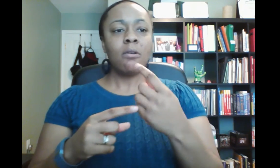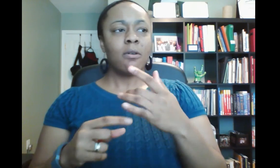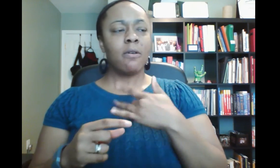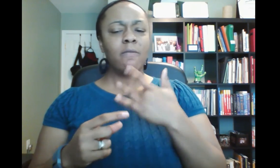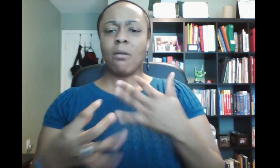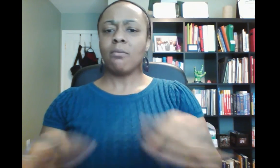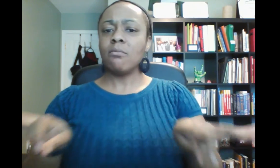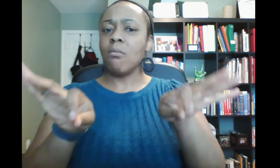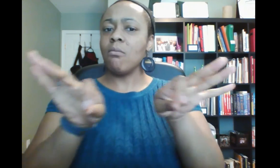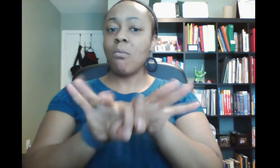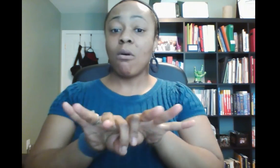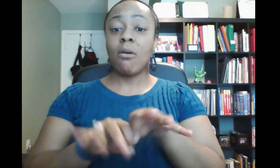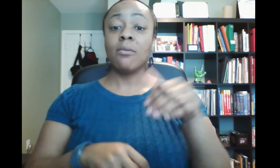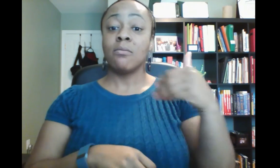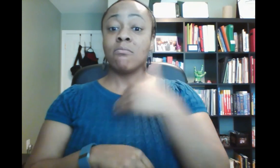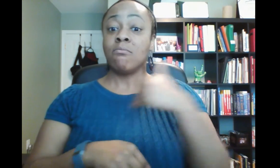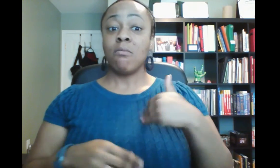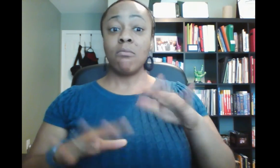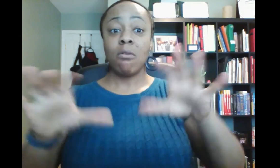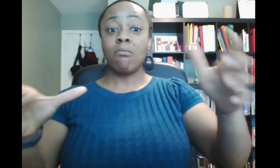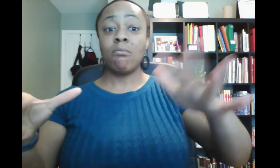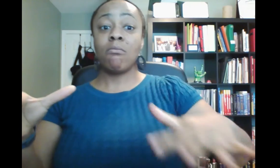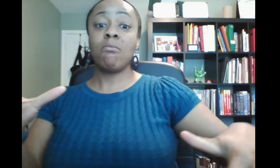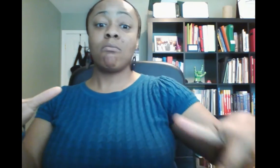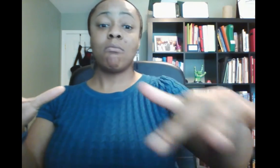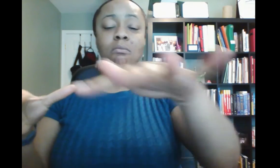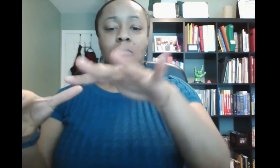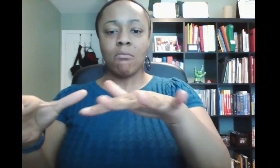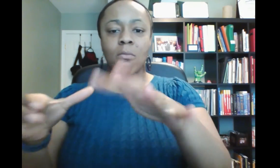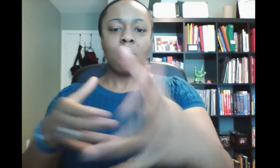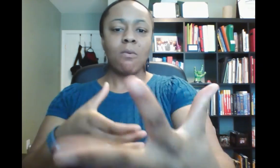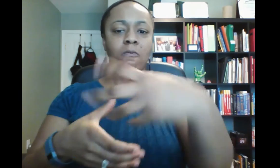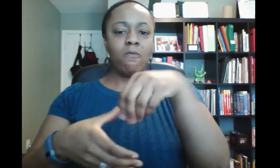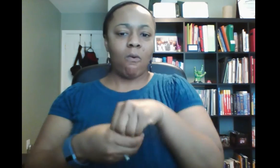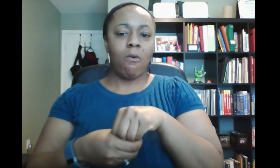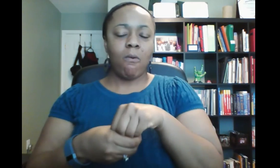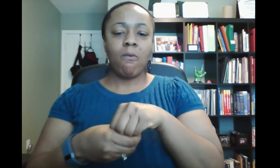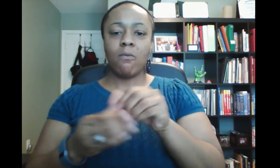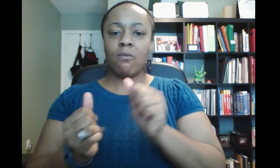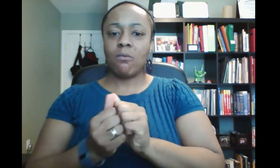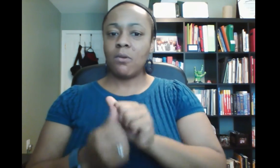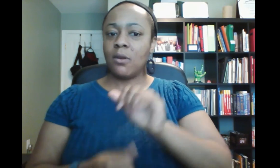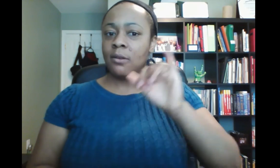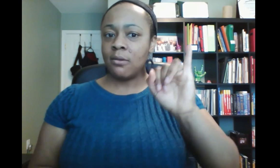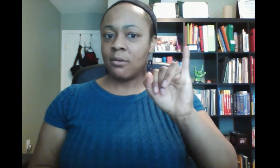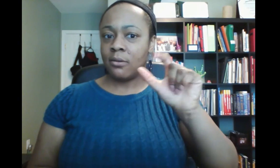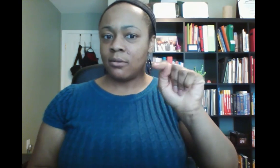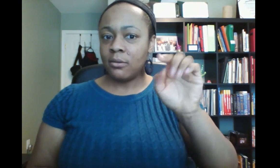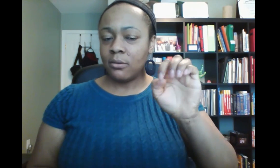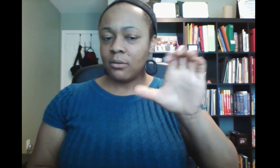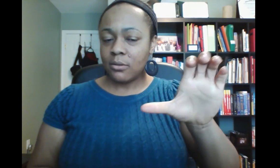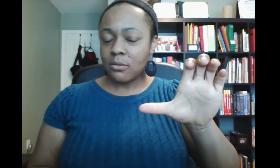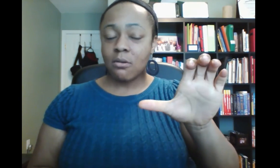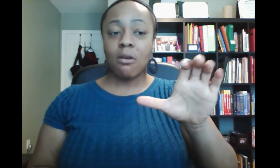to encourage member involvement within ITOC.